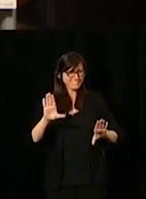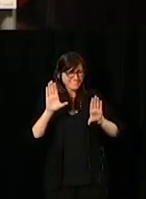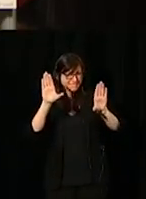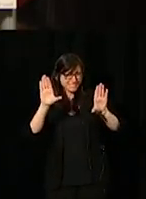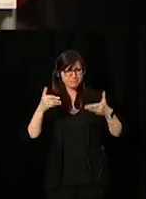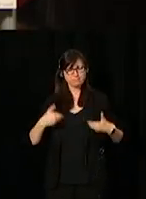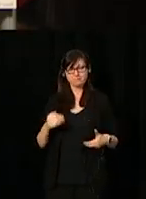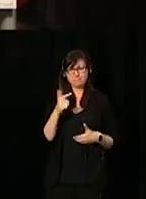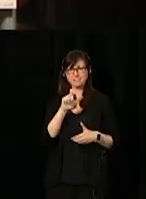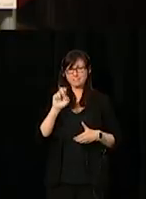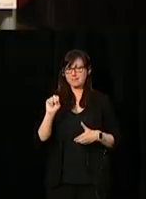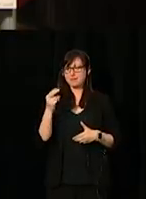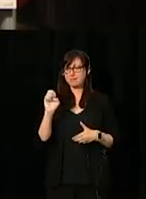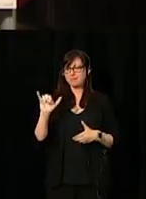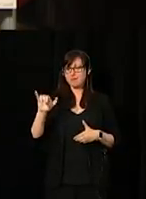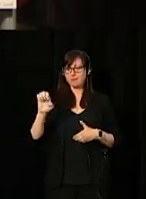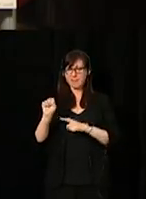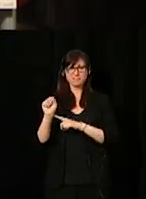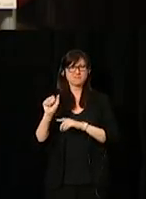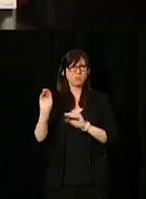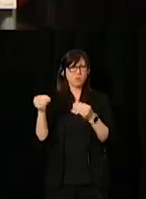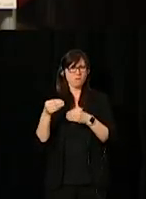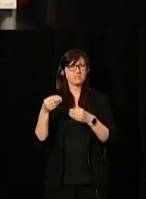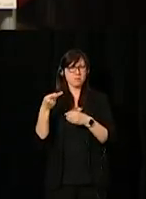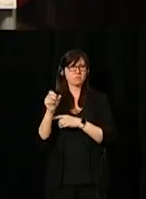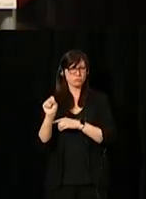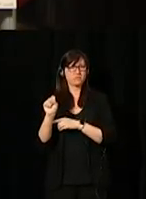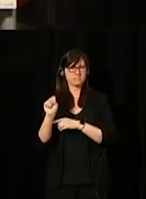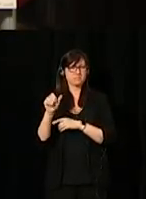My name is Glen Hayes. I'm with with the office of public service accessibility at Treasury Board.